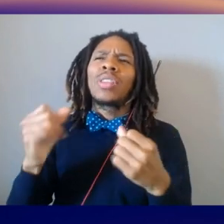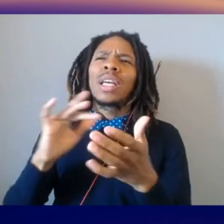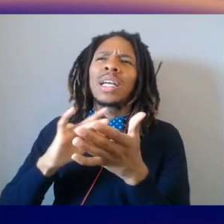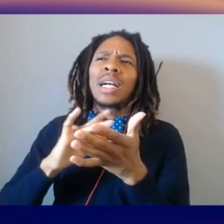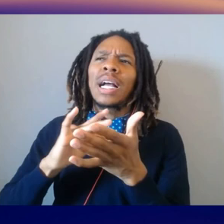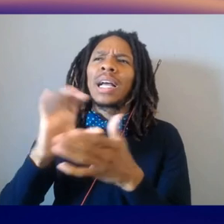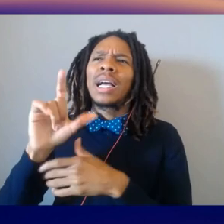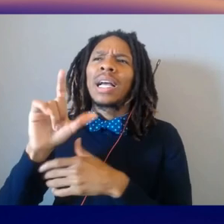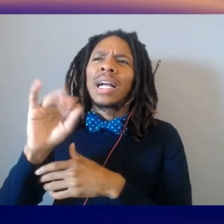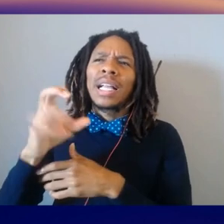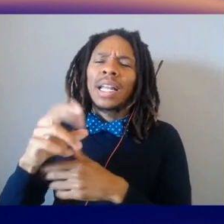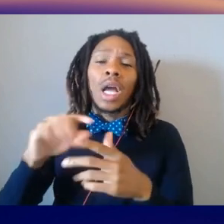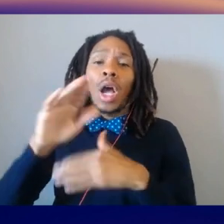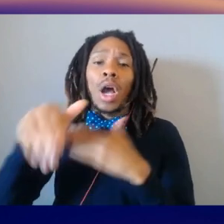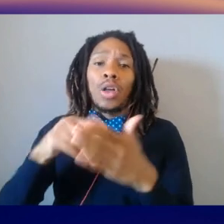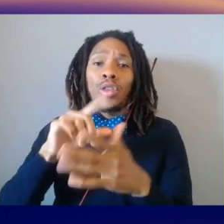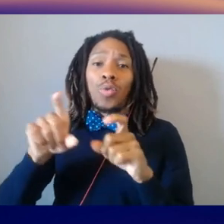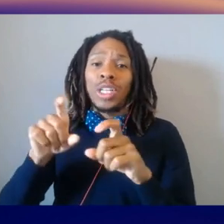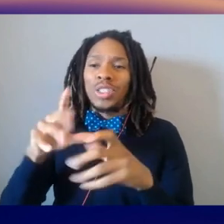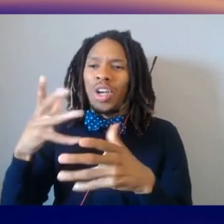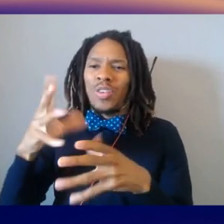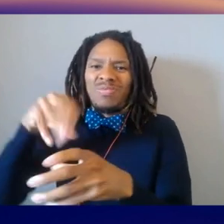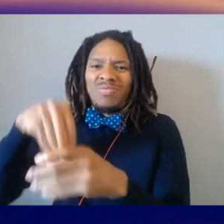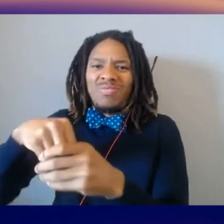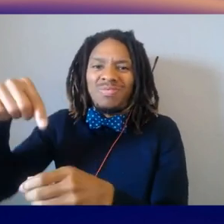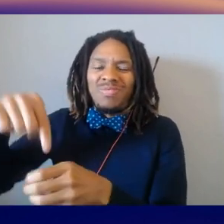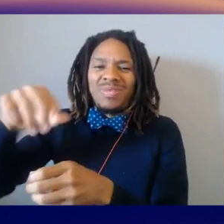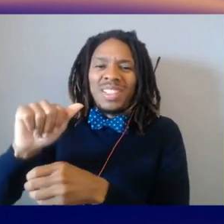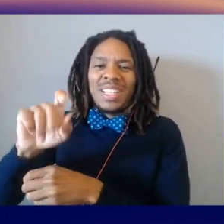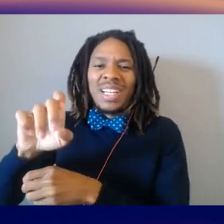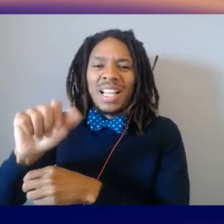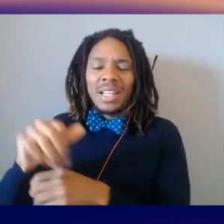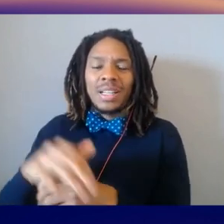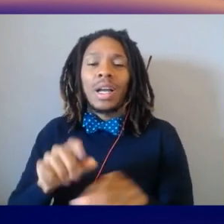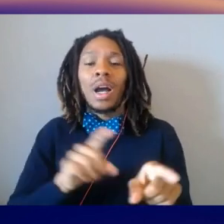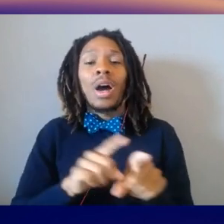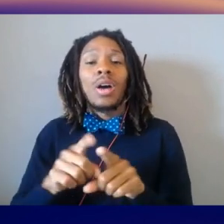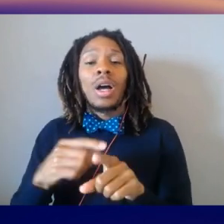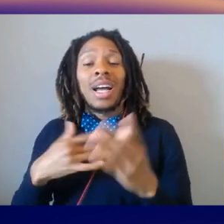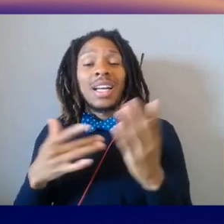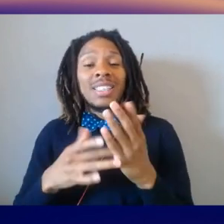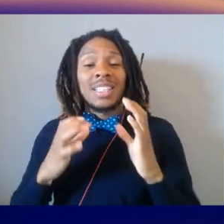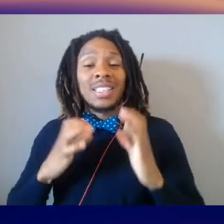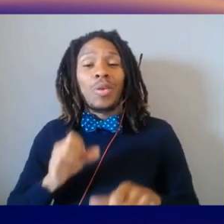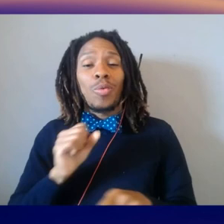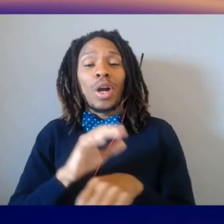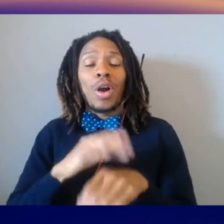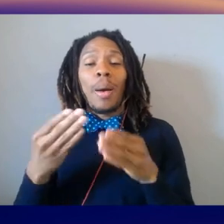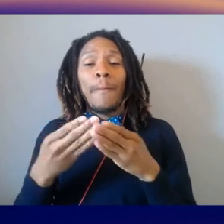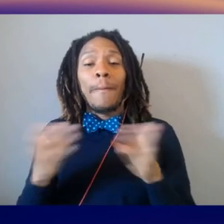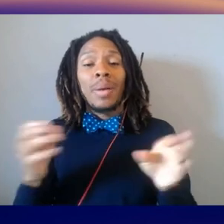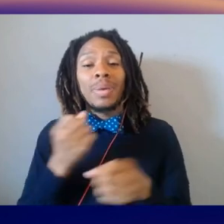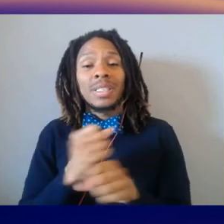that are just built in. Or, you know, we have actually our tech customers who are working on public safety, so there's some kind of emergency going on,